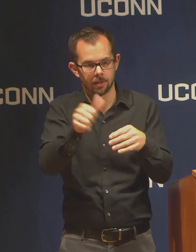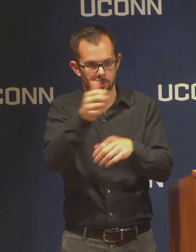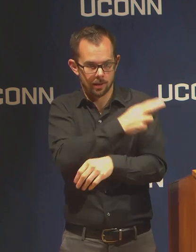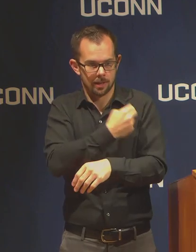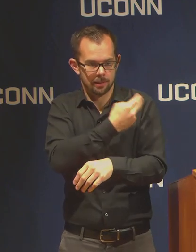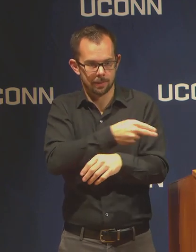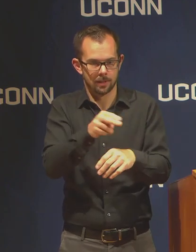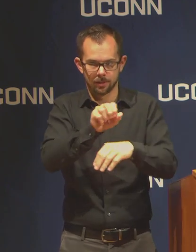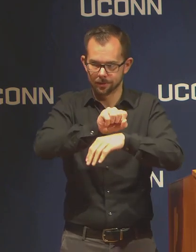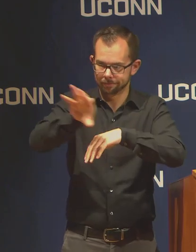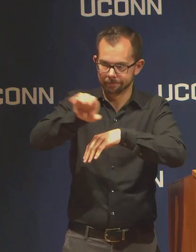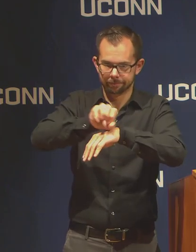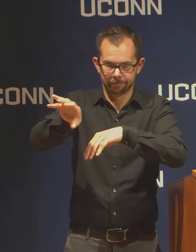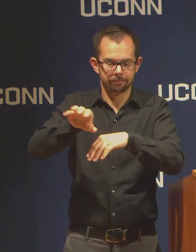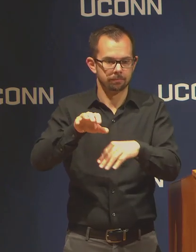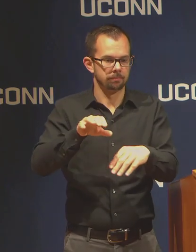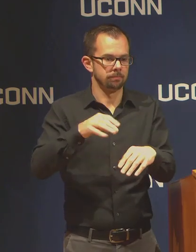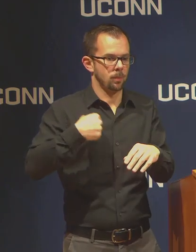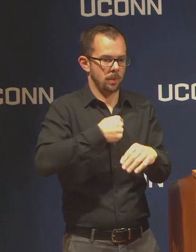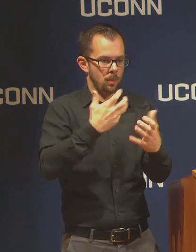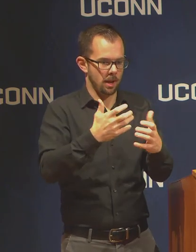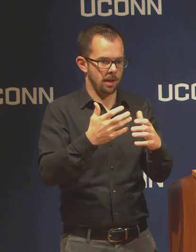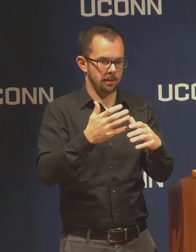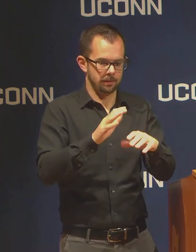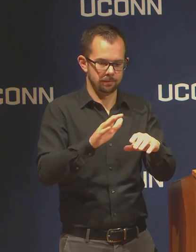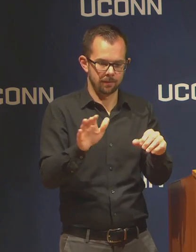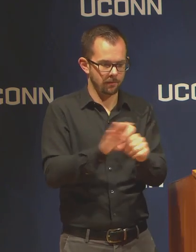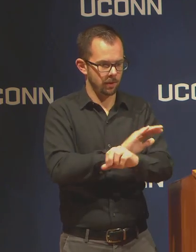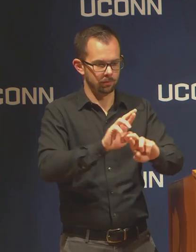urgent care in response to the COVID 19 crisis.